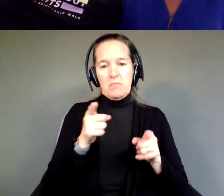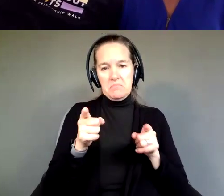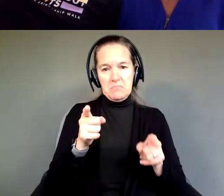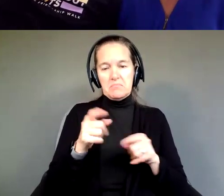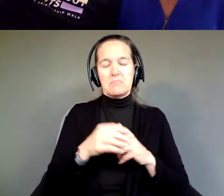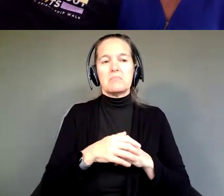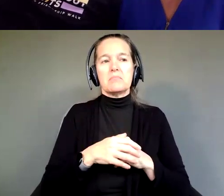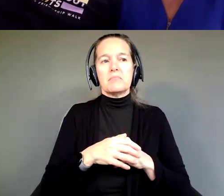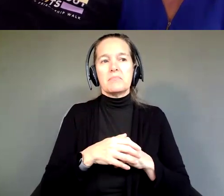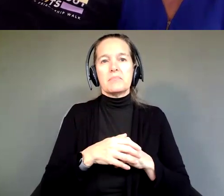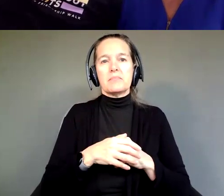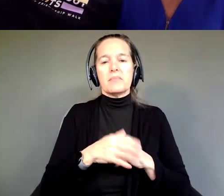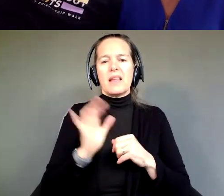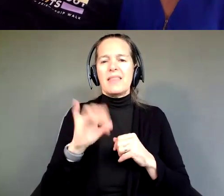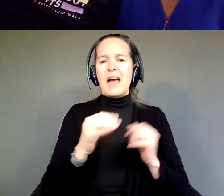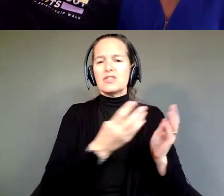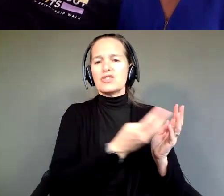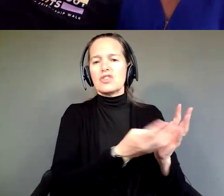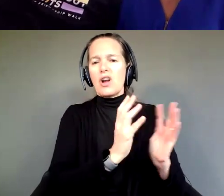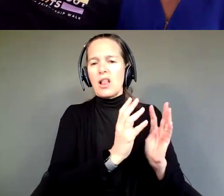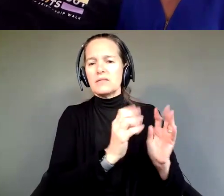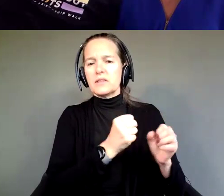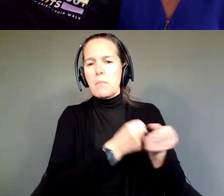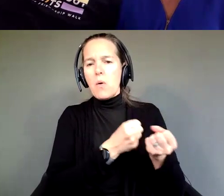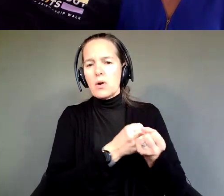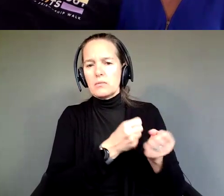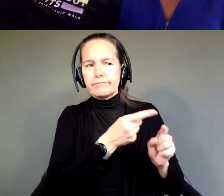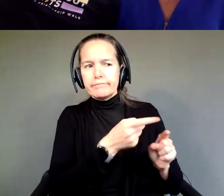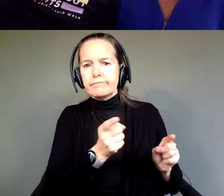is that circle of support that helped you get to self employment.